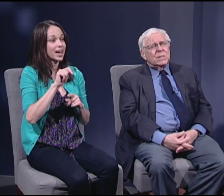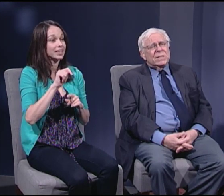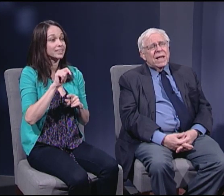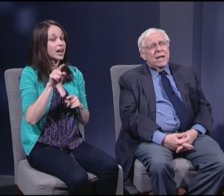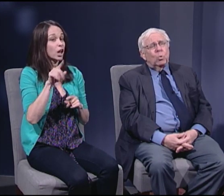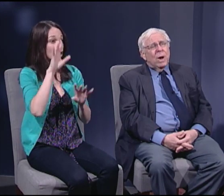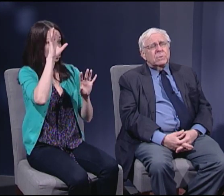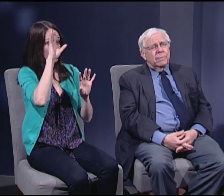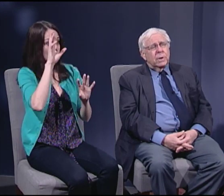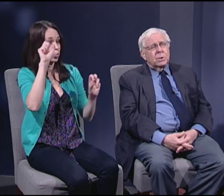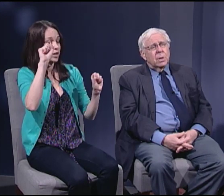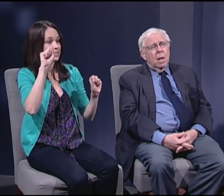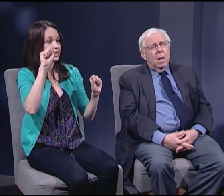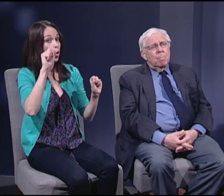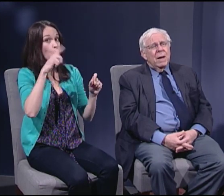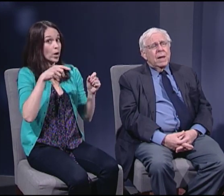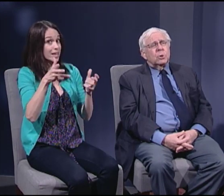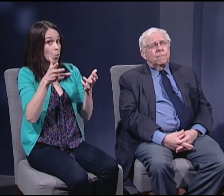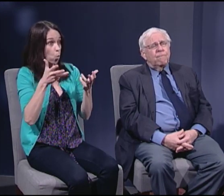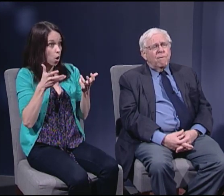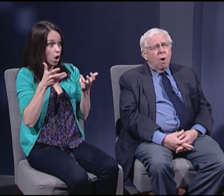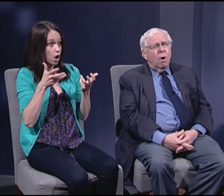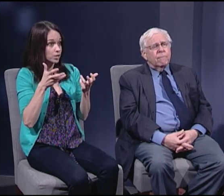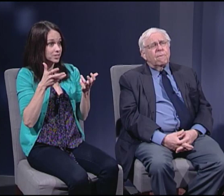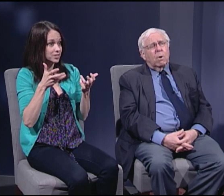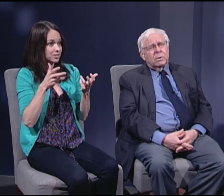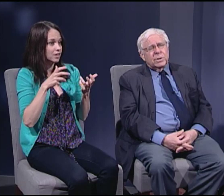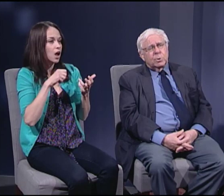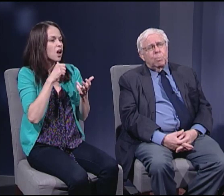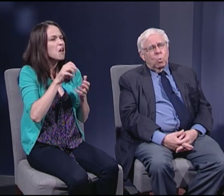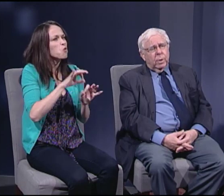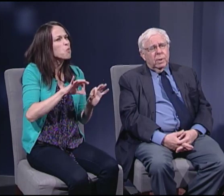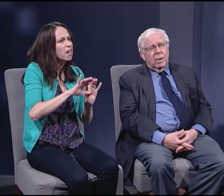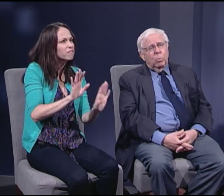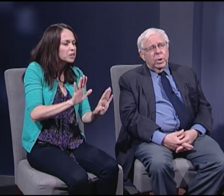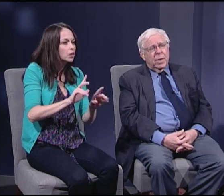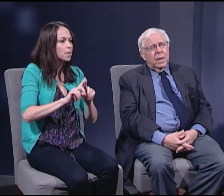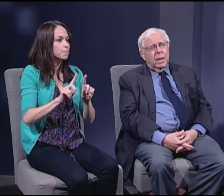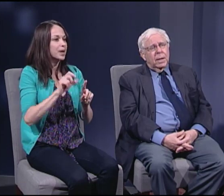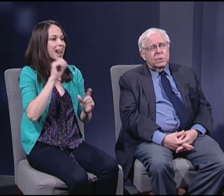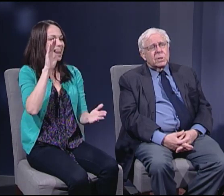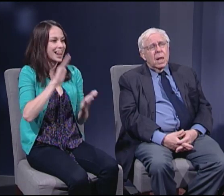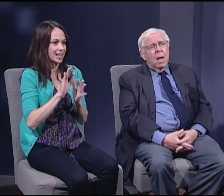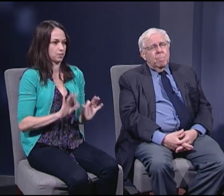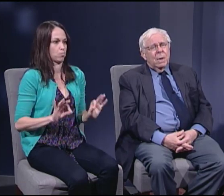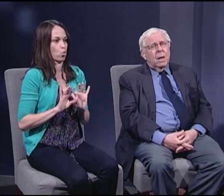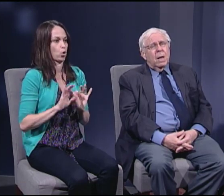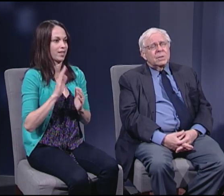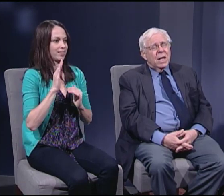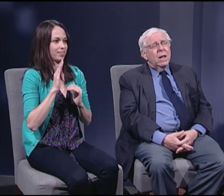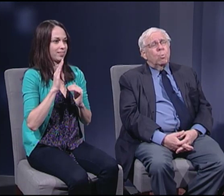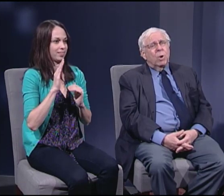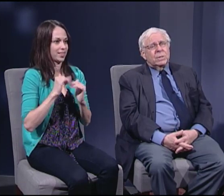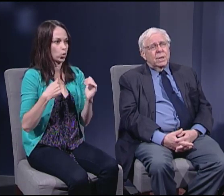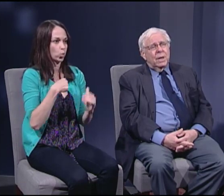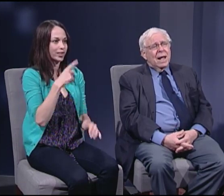to say irrelevant, but it's far, far less important than we think it is because any president has